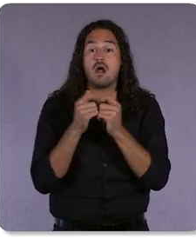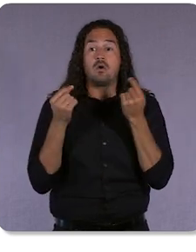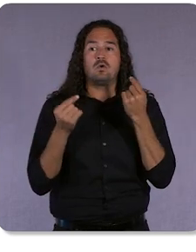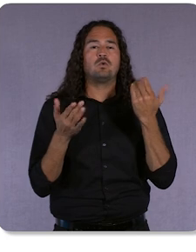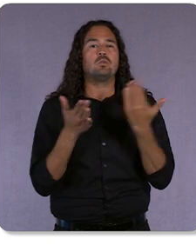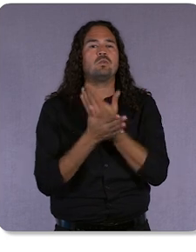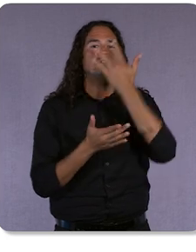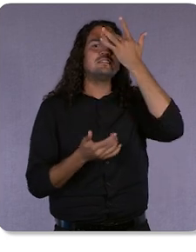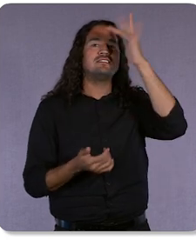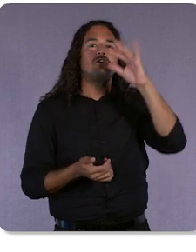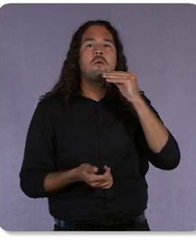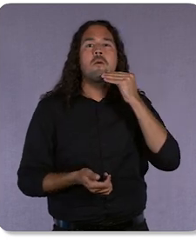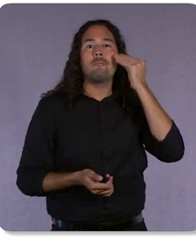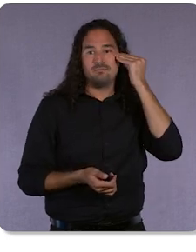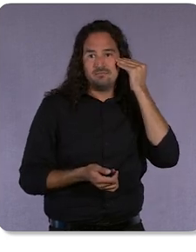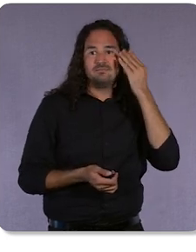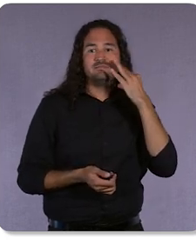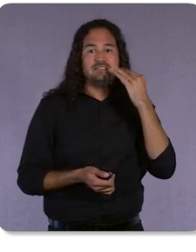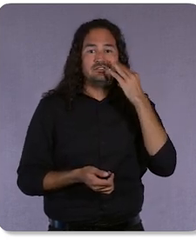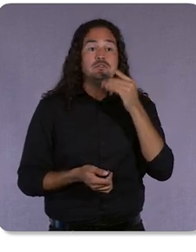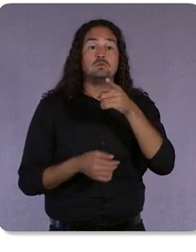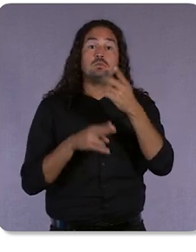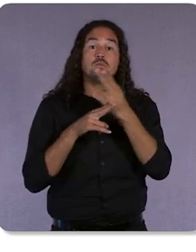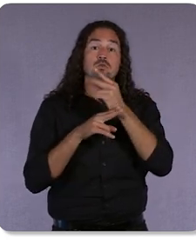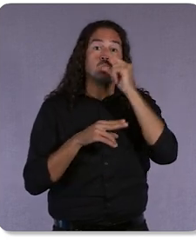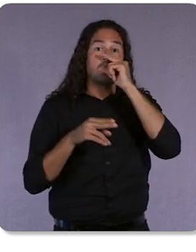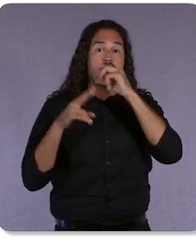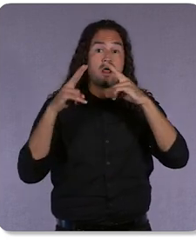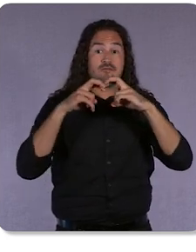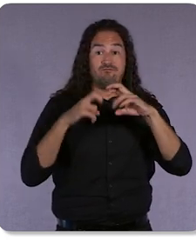If you’re using Google Analytics 4, this is something you can access right now.